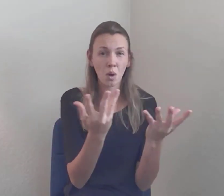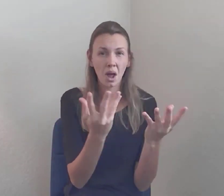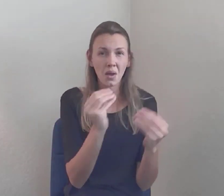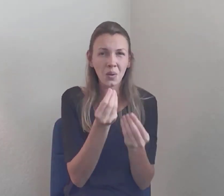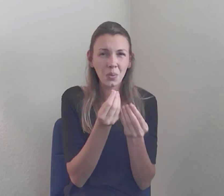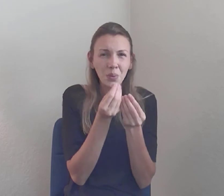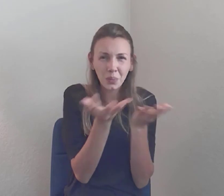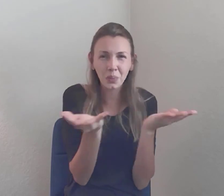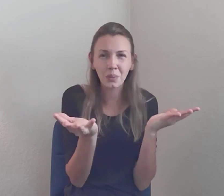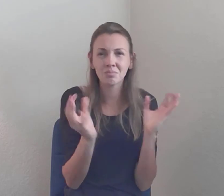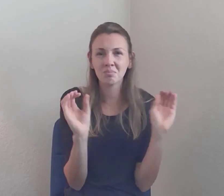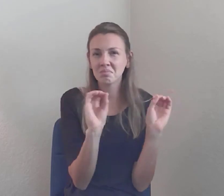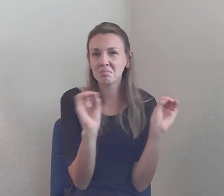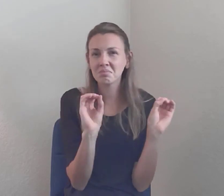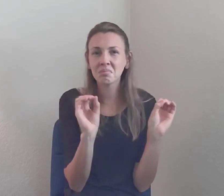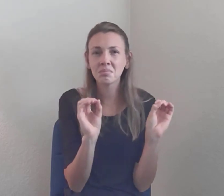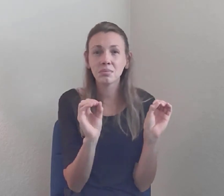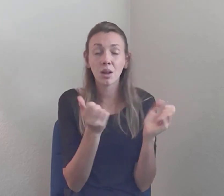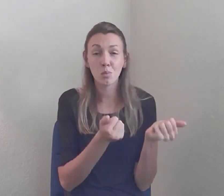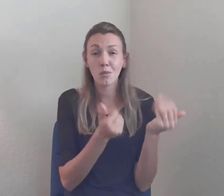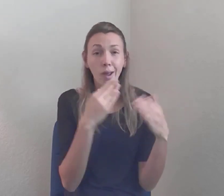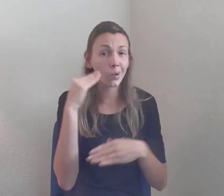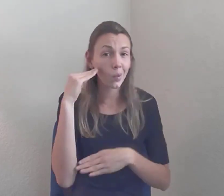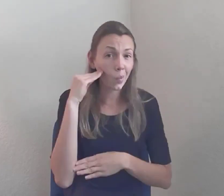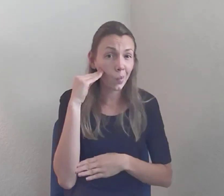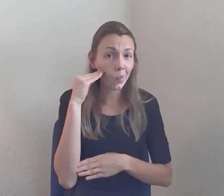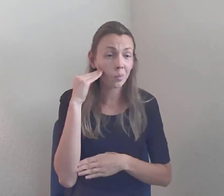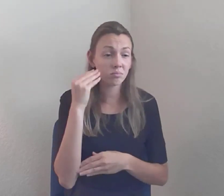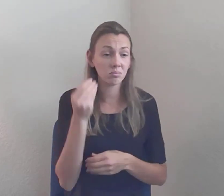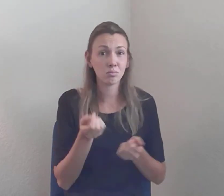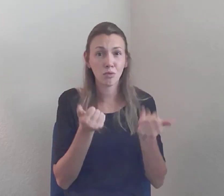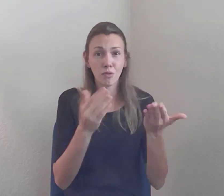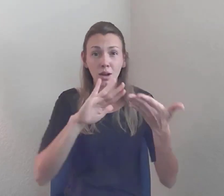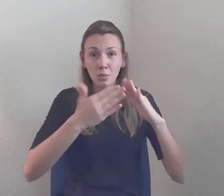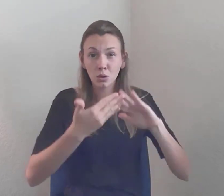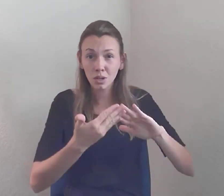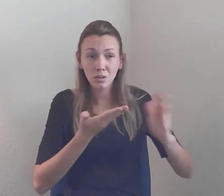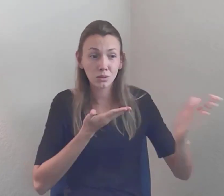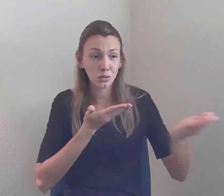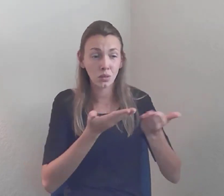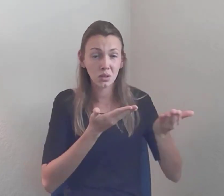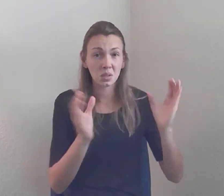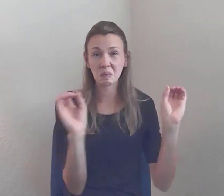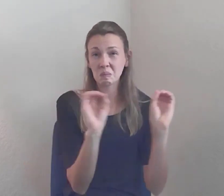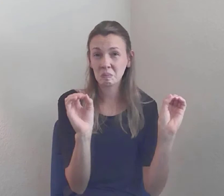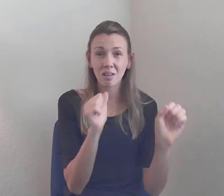Home and Community-Based Services for people disabilities, and drastically underfunds everyone who needs supports